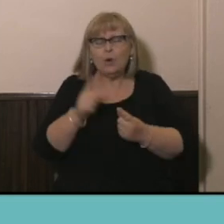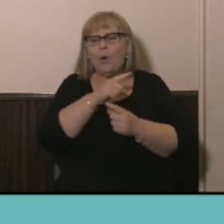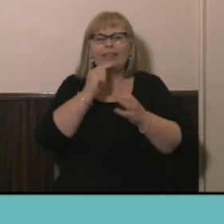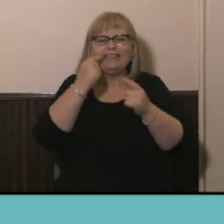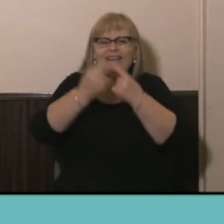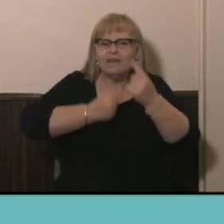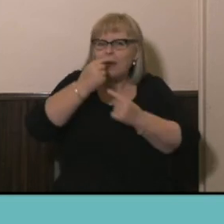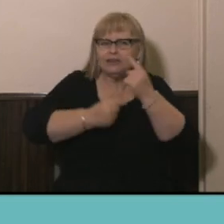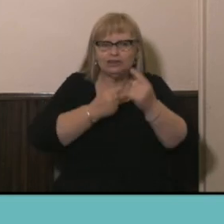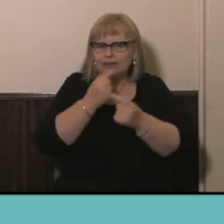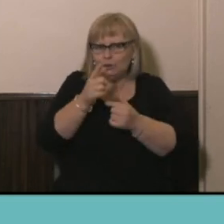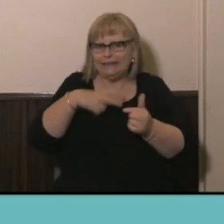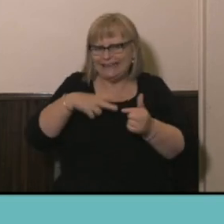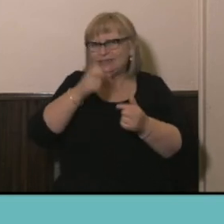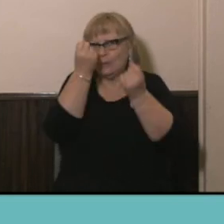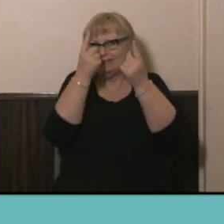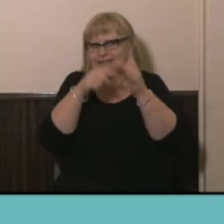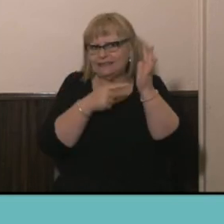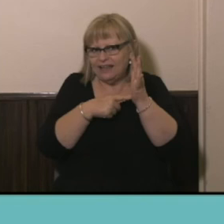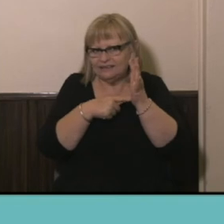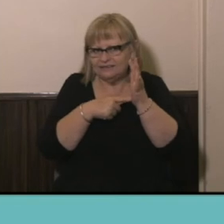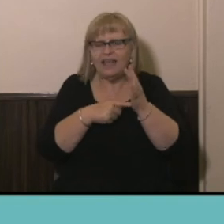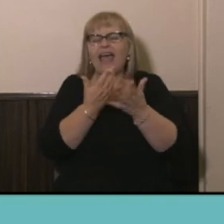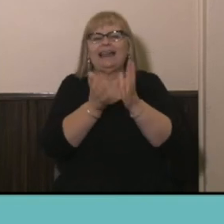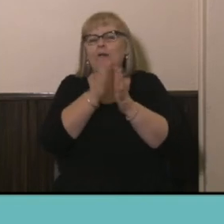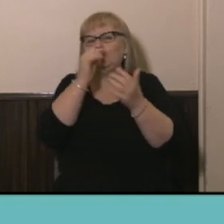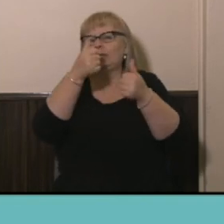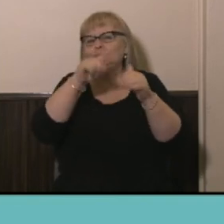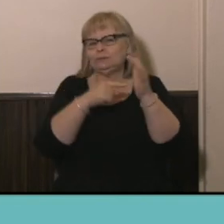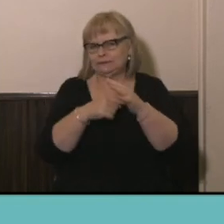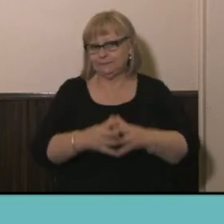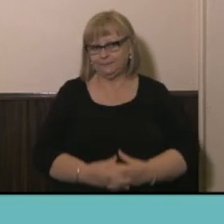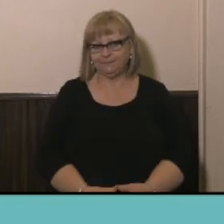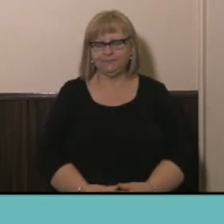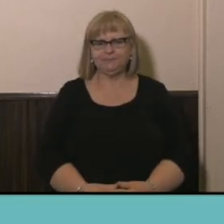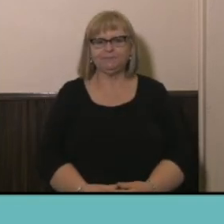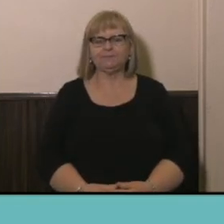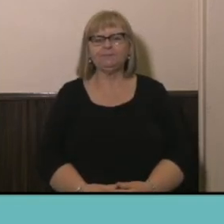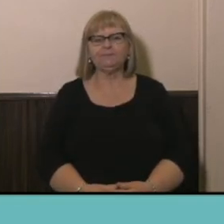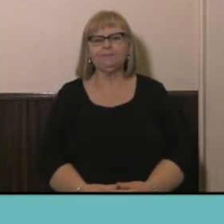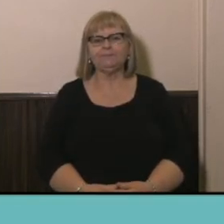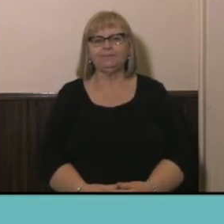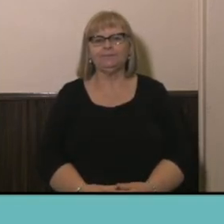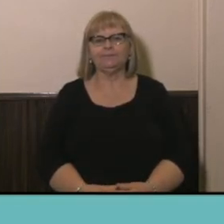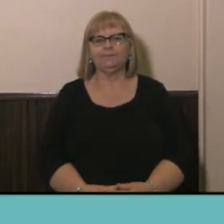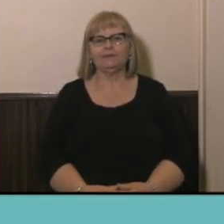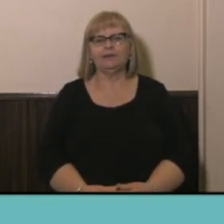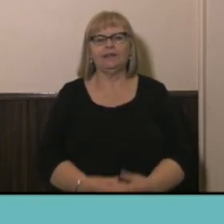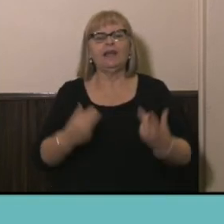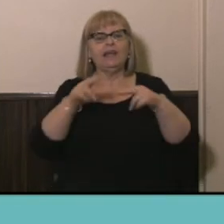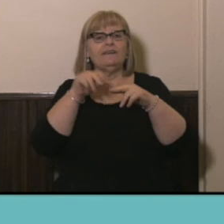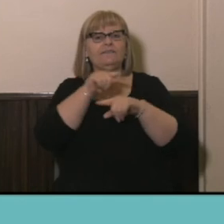need to understand the data it's and its use for those of you who are interested